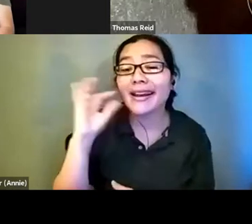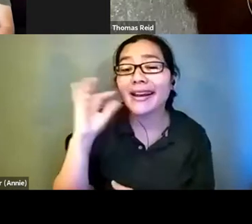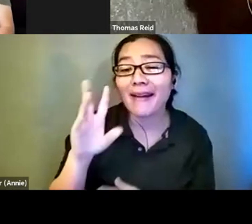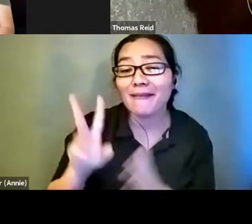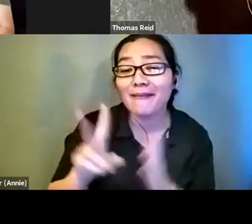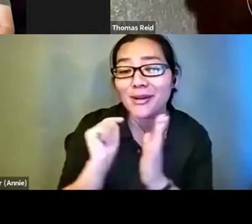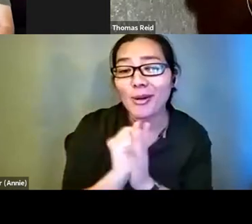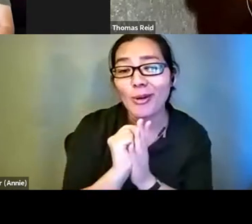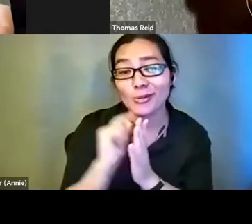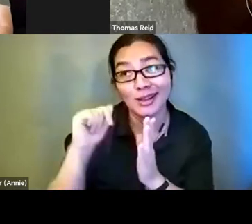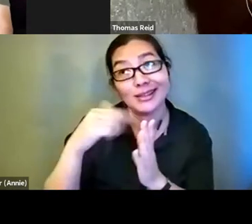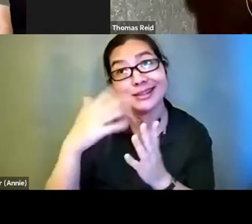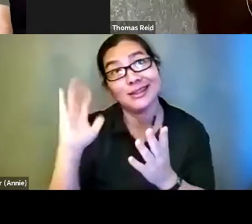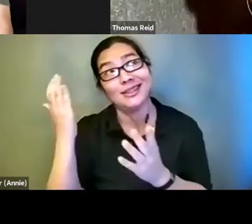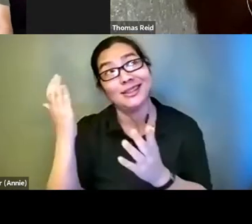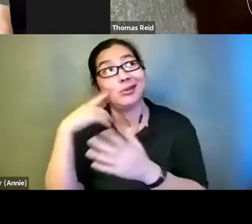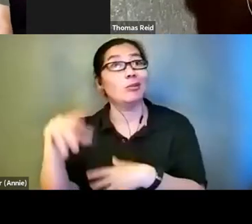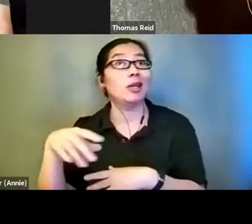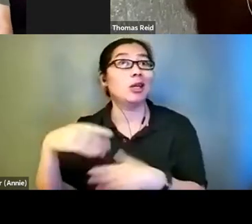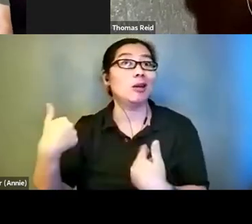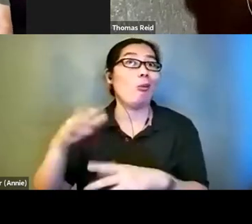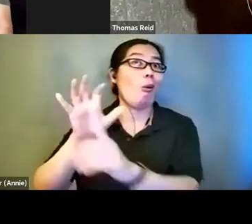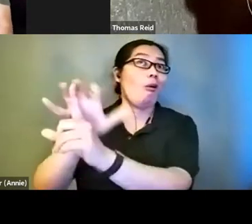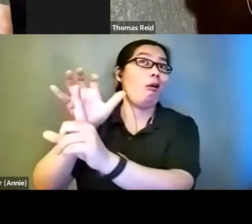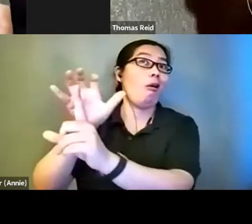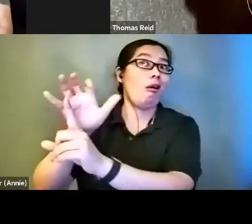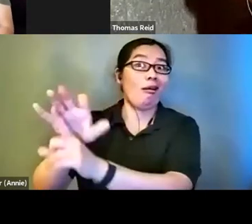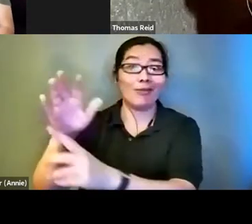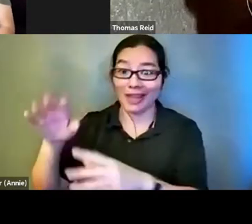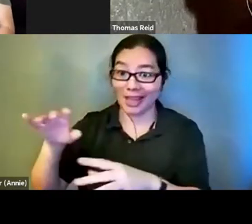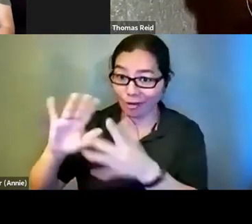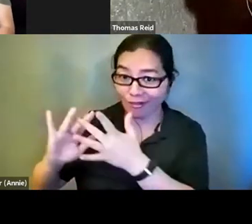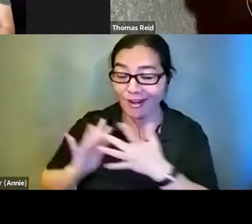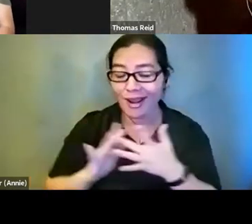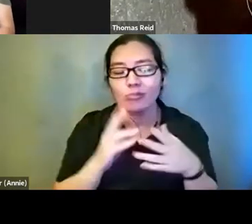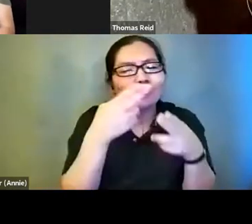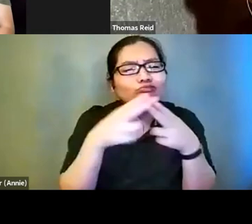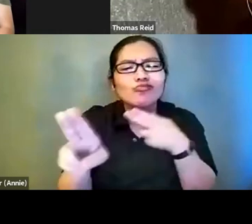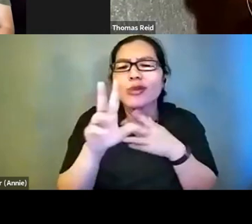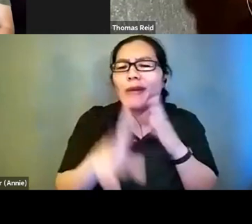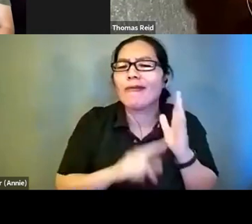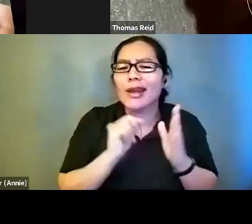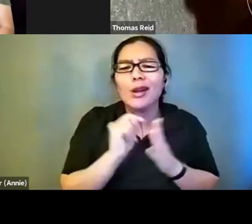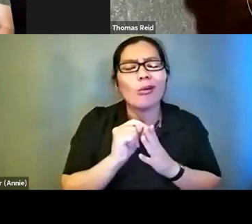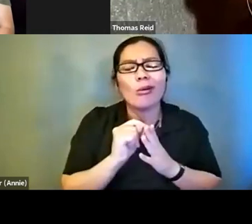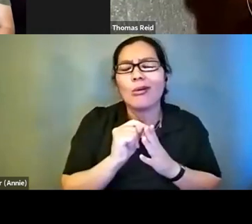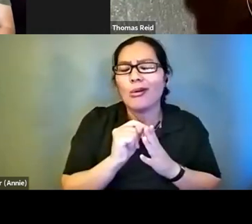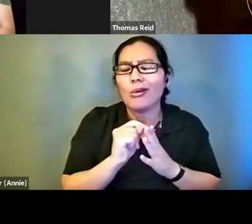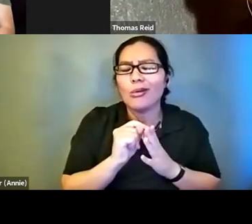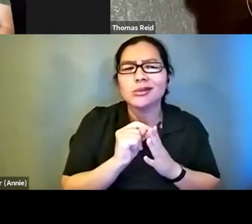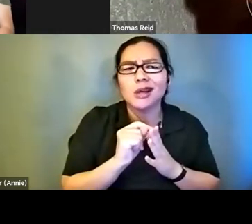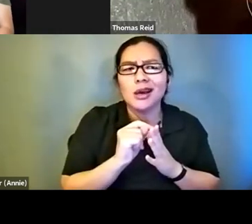currency of the internet. These are very brief videos that get traded and sent